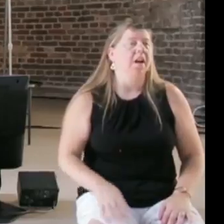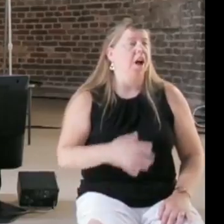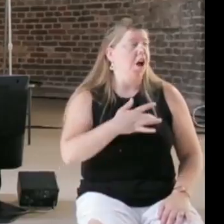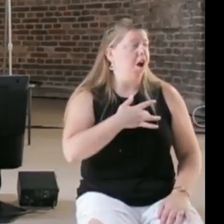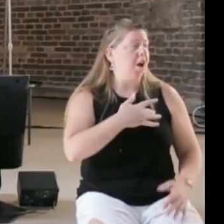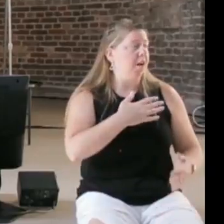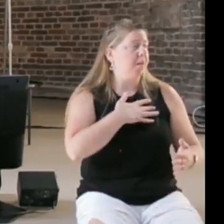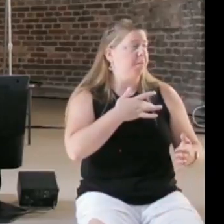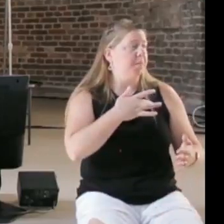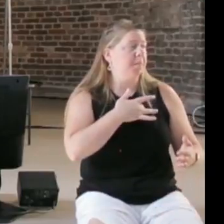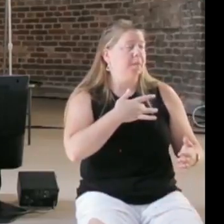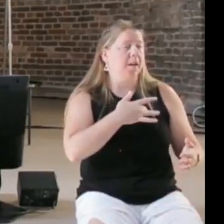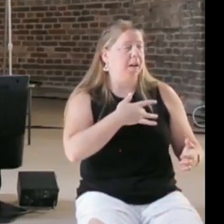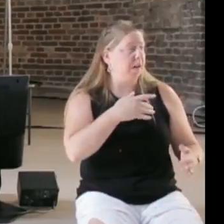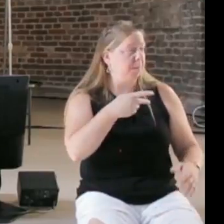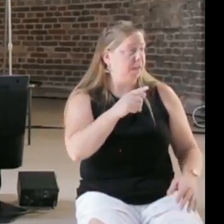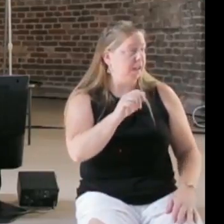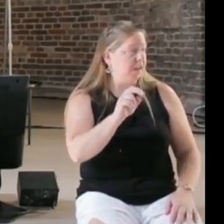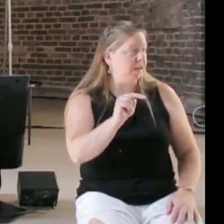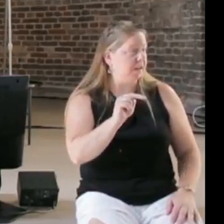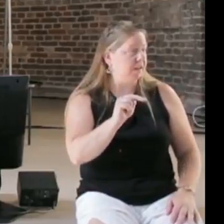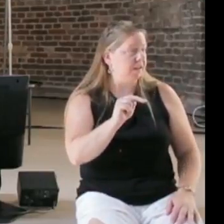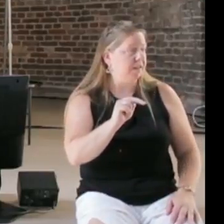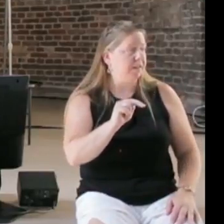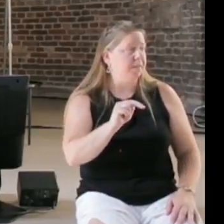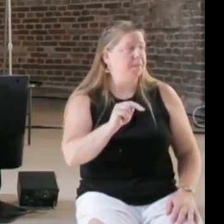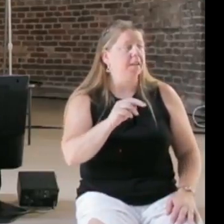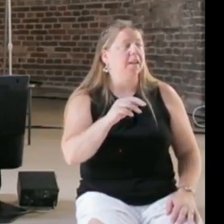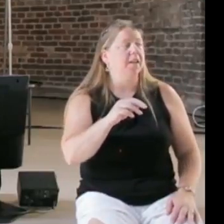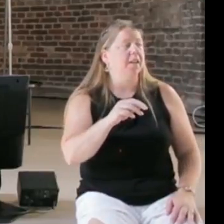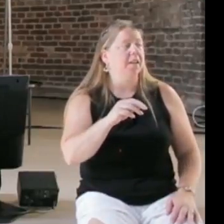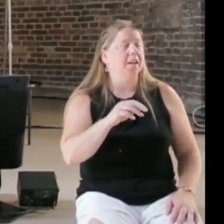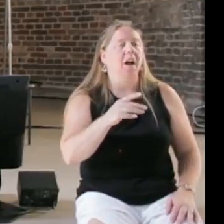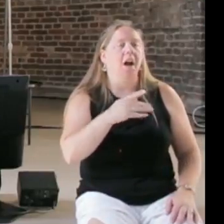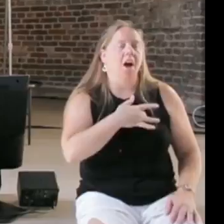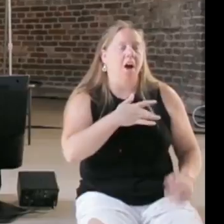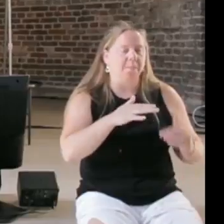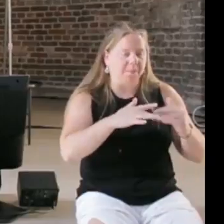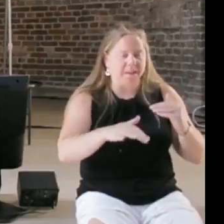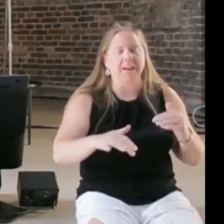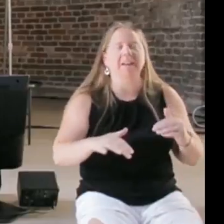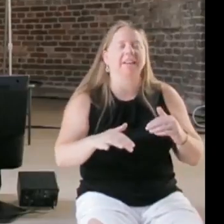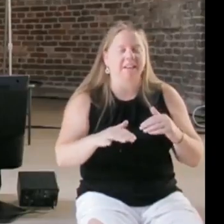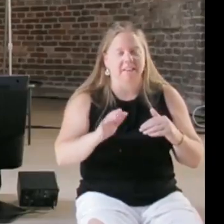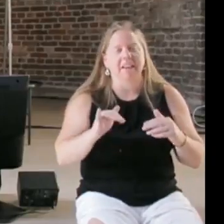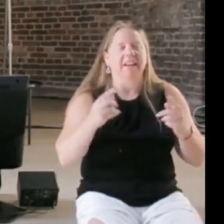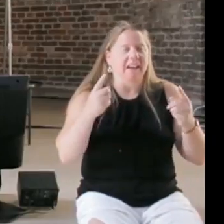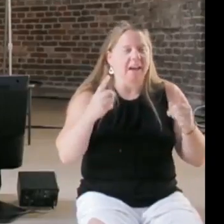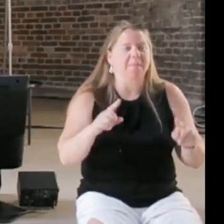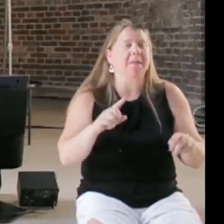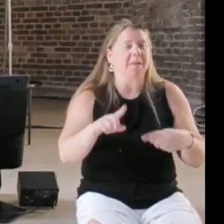mean that a lot of people had actually looked at it, so I completely agree with you that